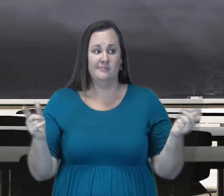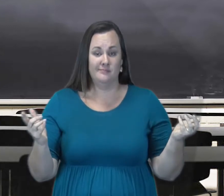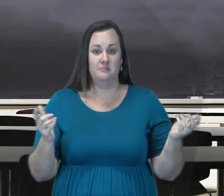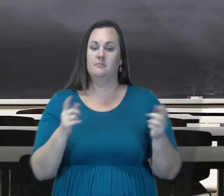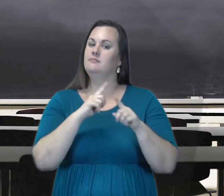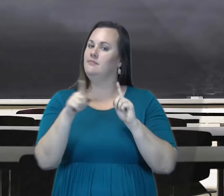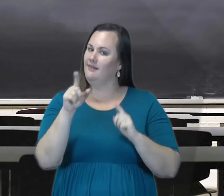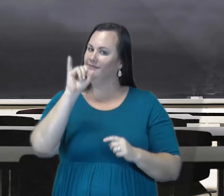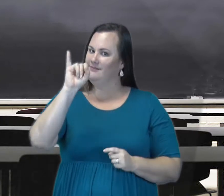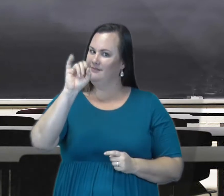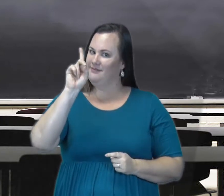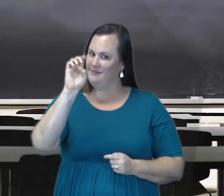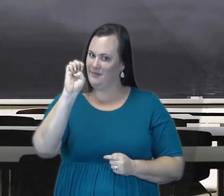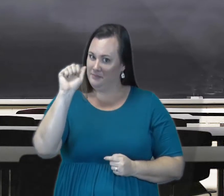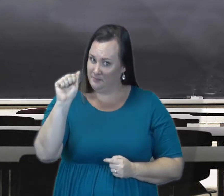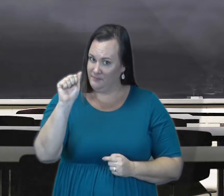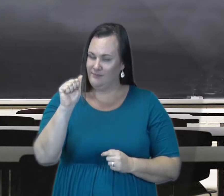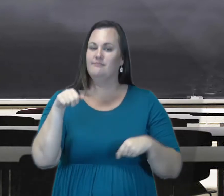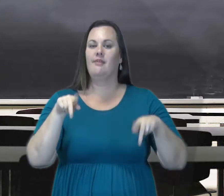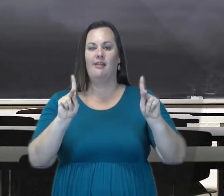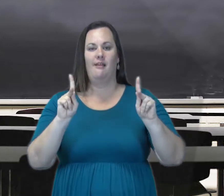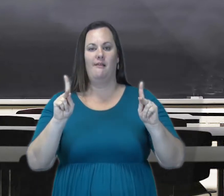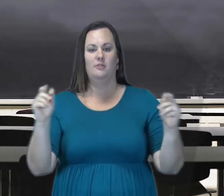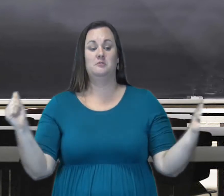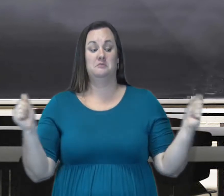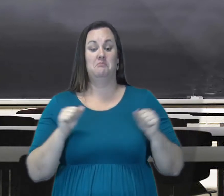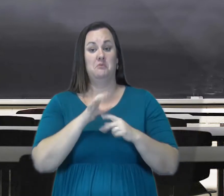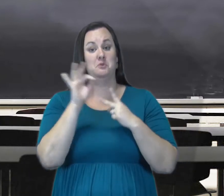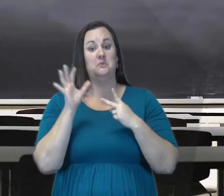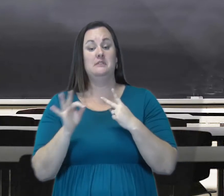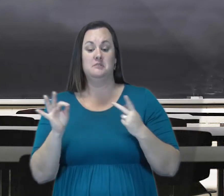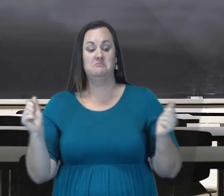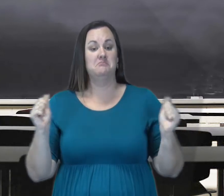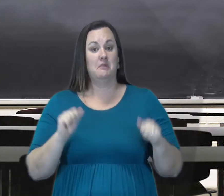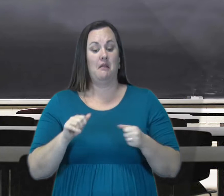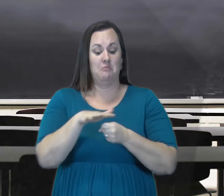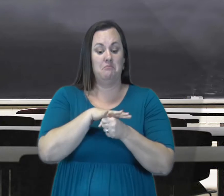deaf children to either school, but with the passing of the IDEA, parents have